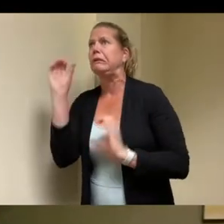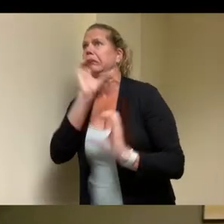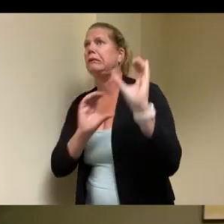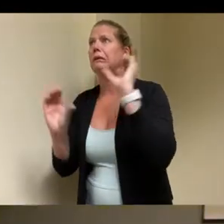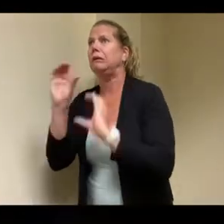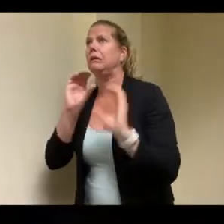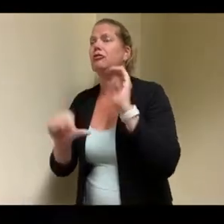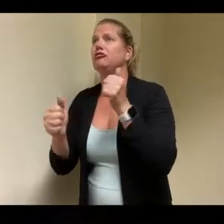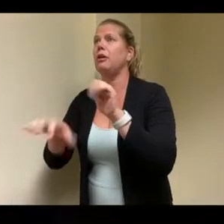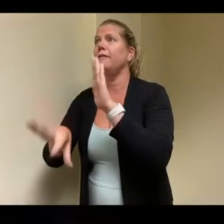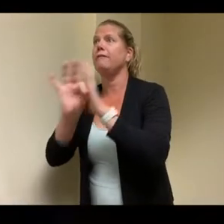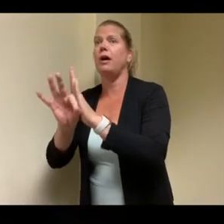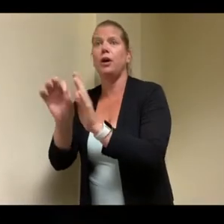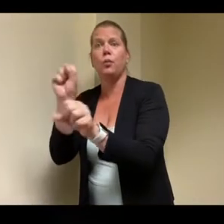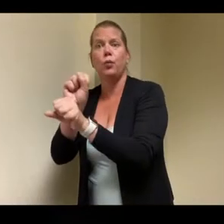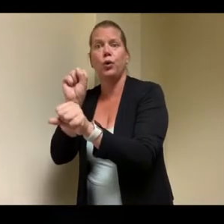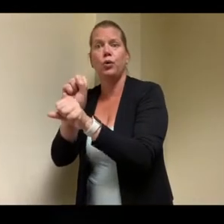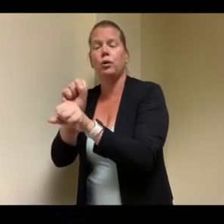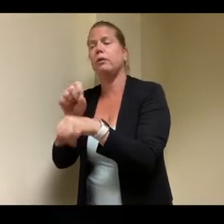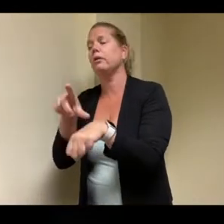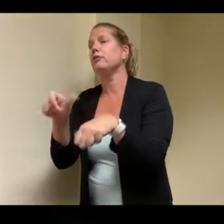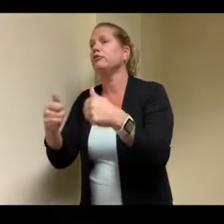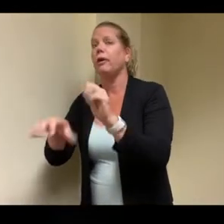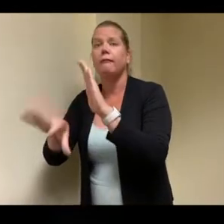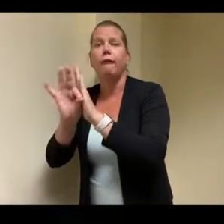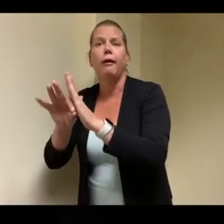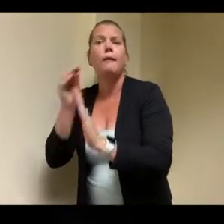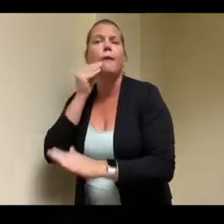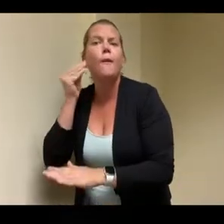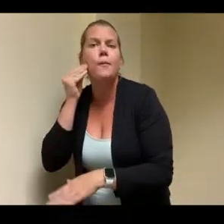get them into supportive services so rob i'm sure we'll be talking about